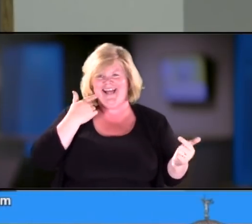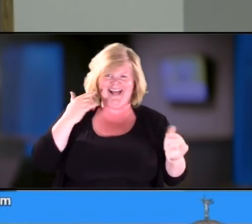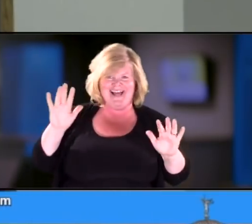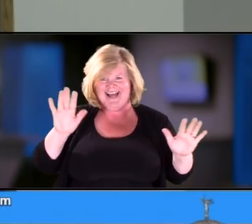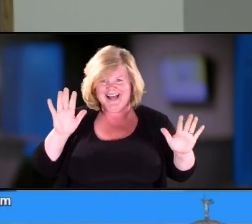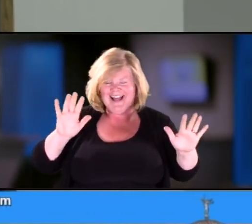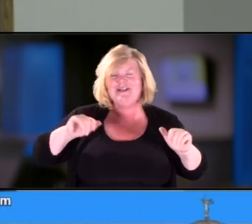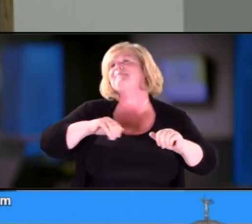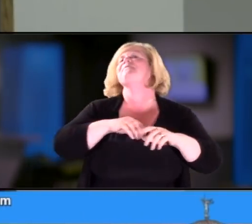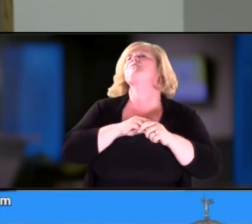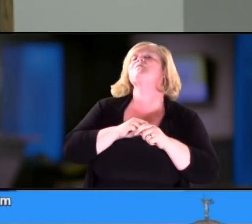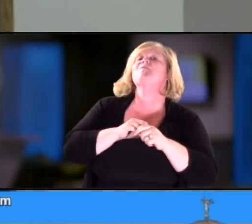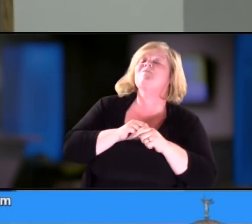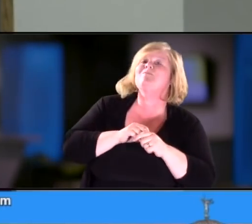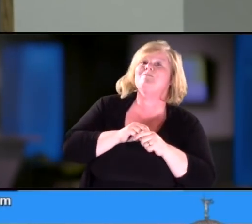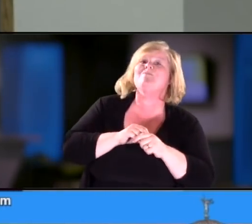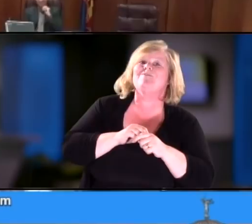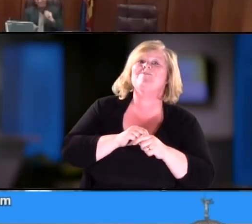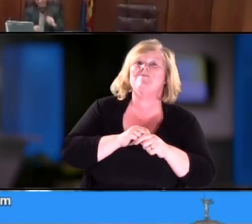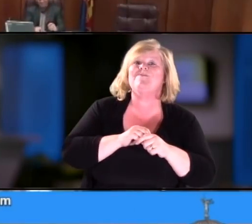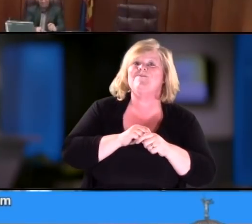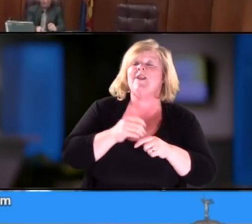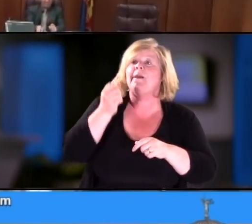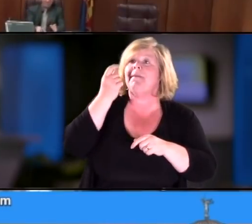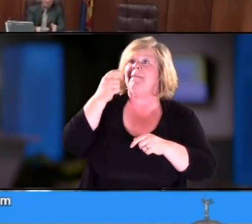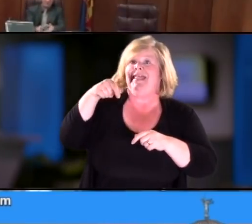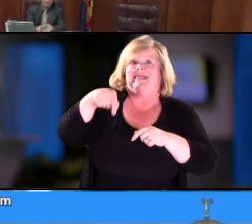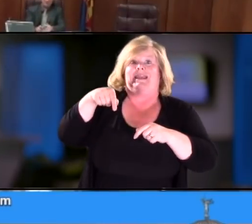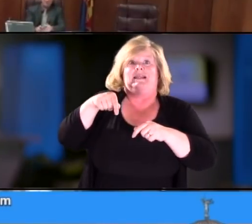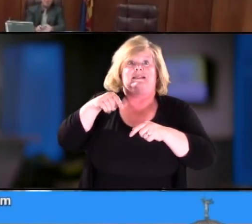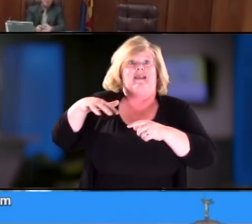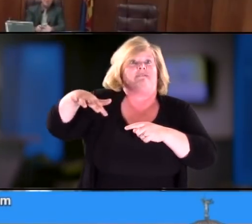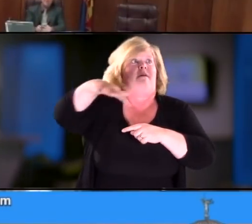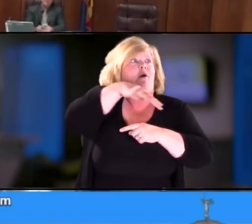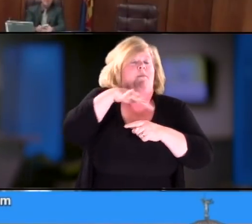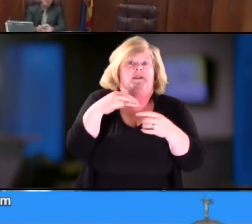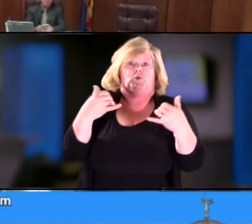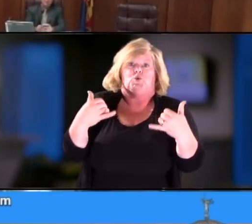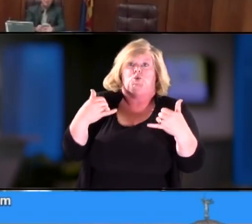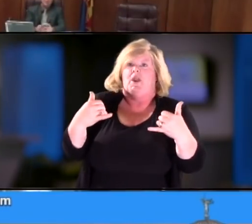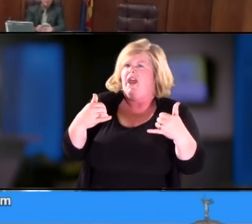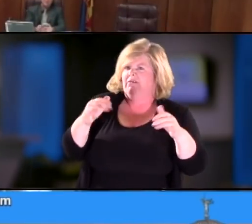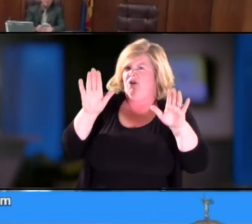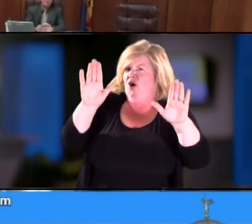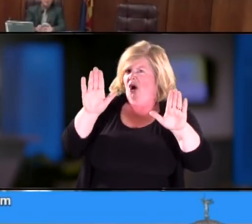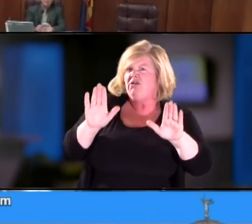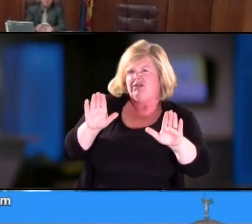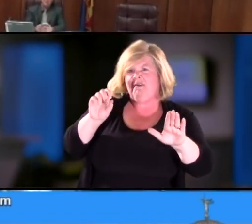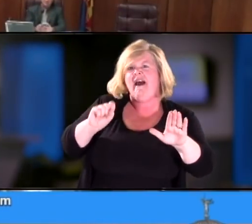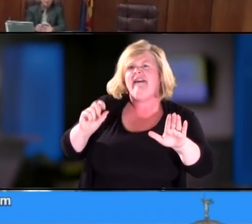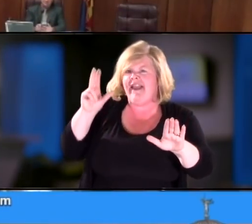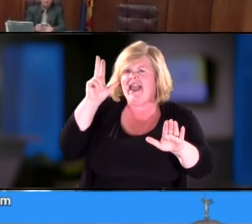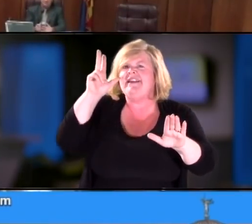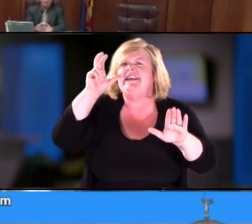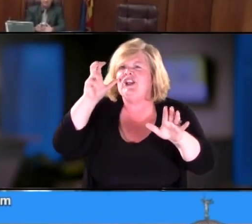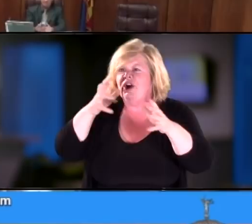You try to do that. Here in this environment, awesome. I do hear a lot more.